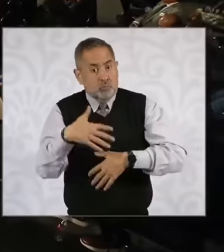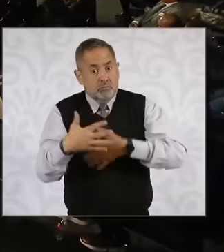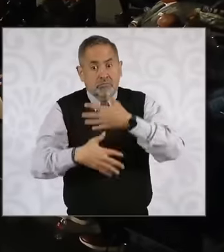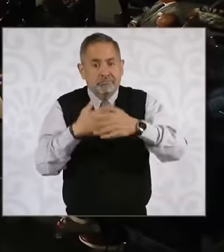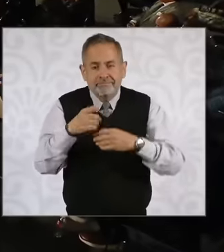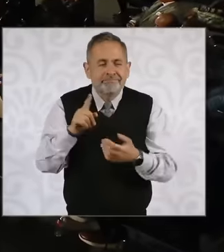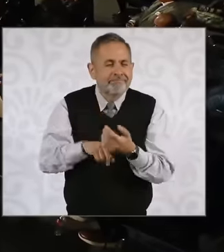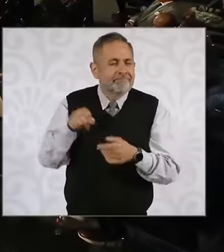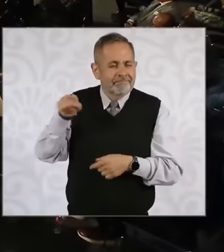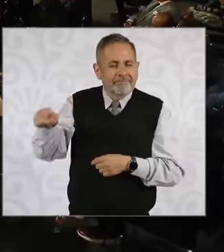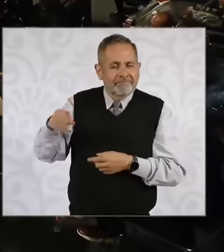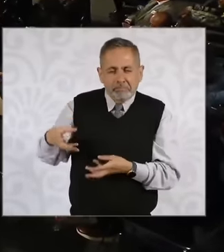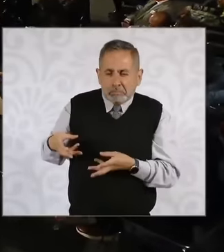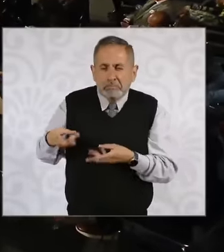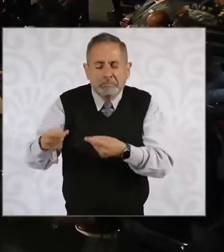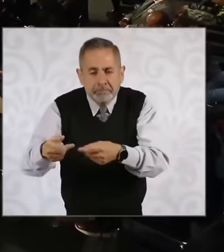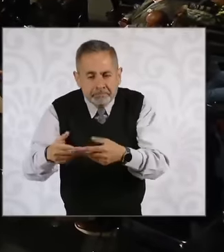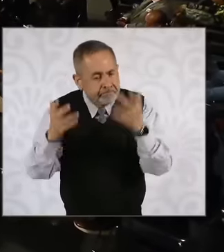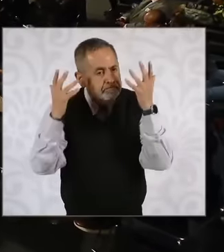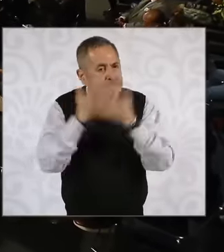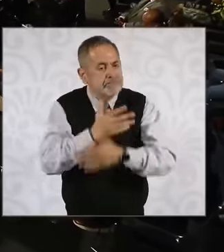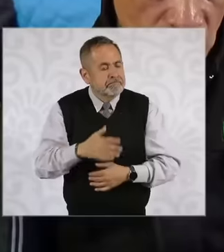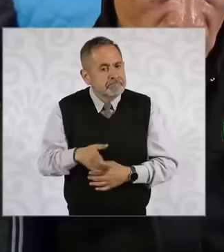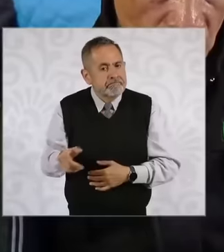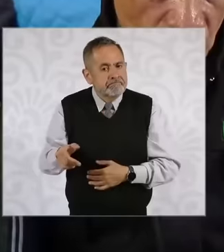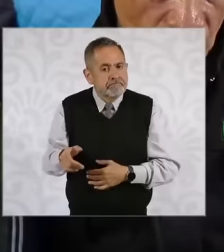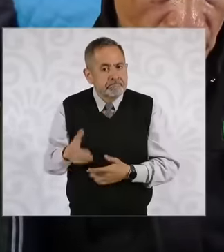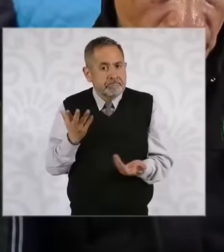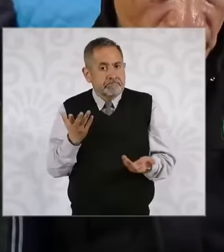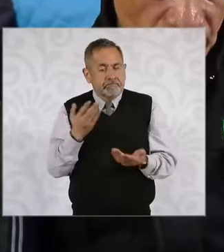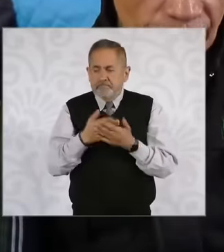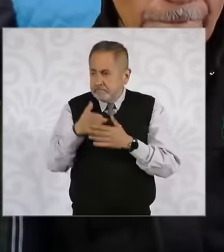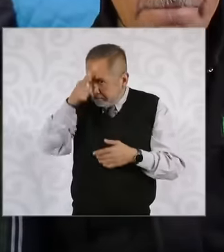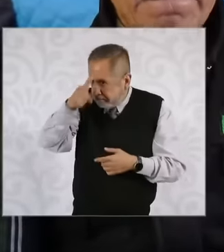campaign expenses I wanted to ask you president if considering these actions that are taking